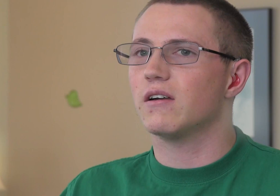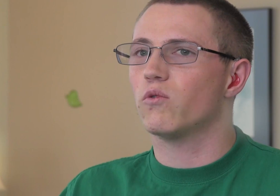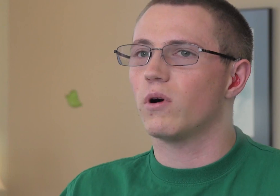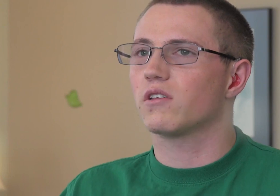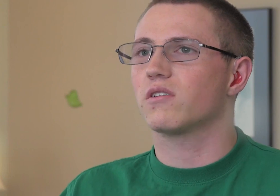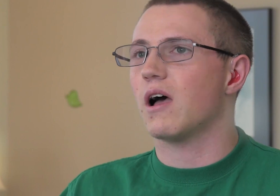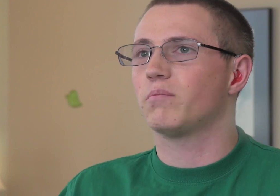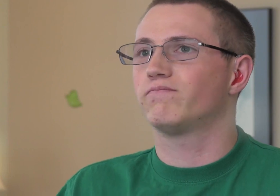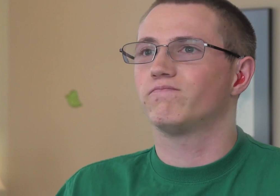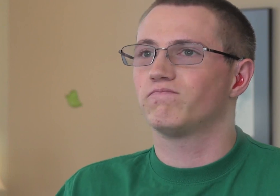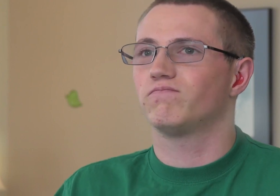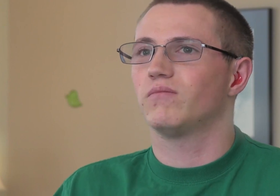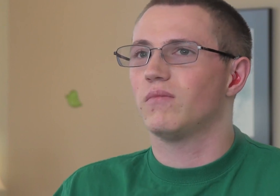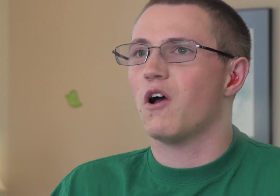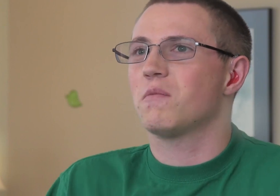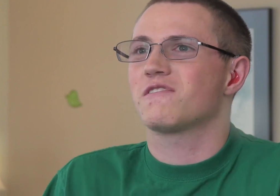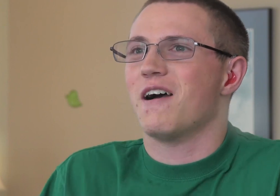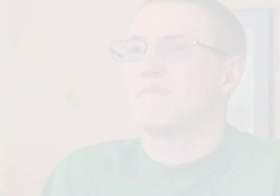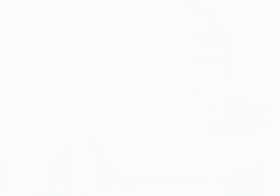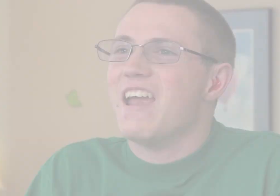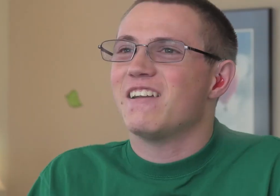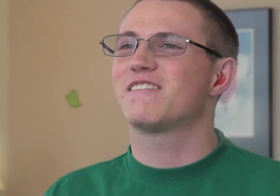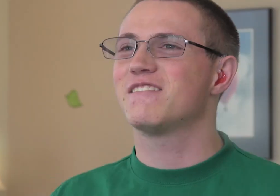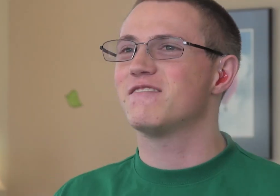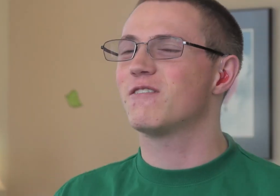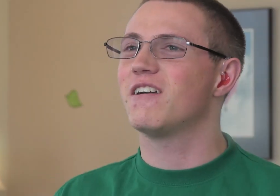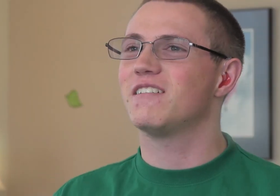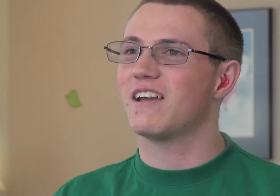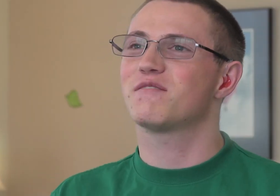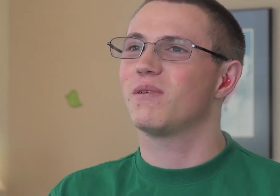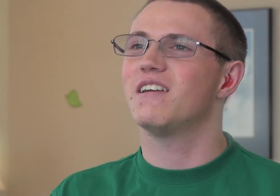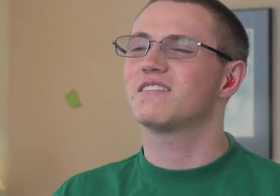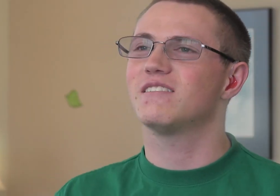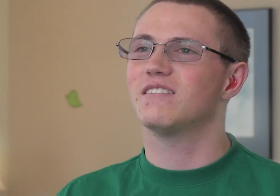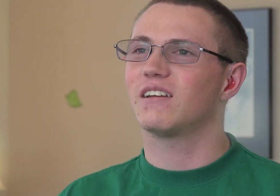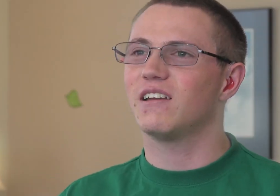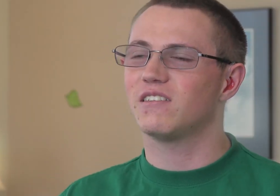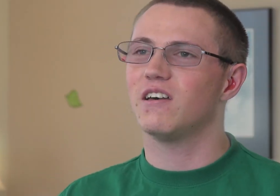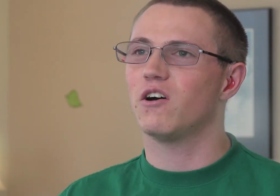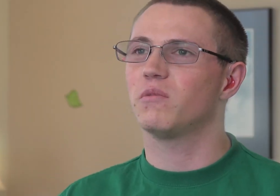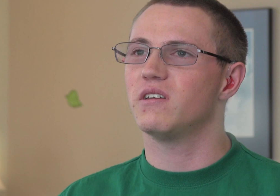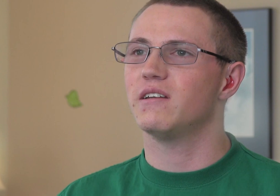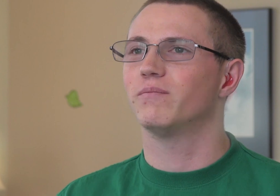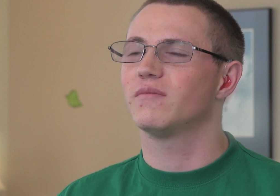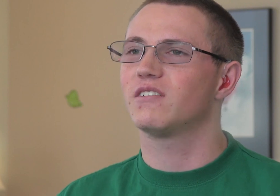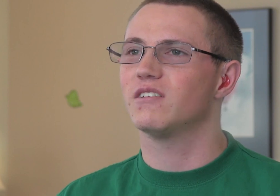This is like a one-stop help shop, and it's a really nice place to get the help you need